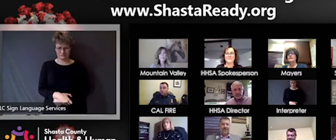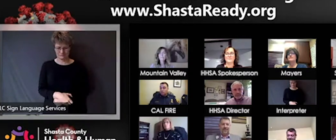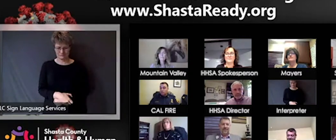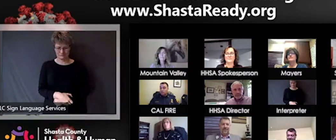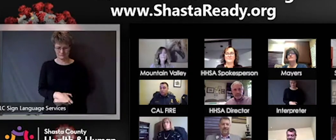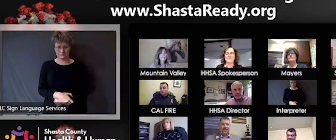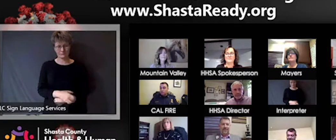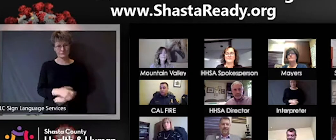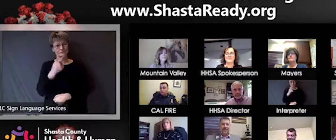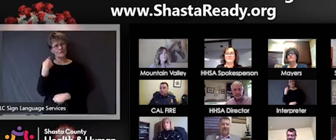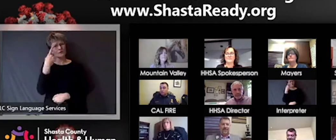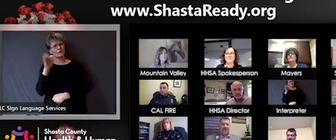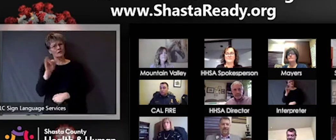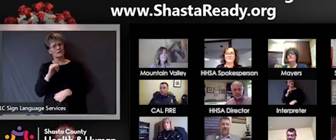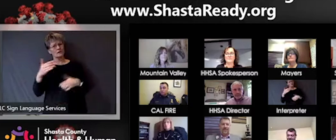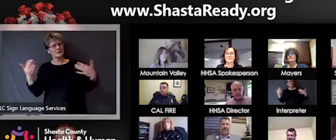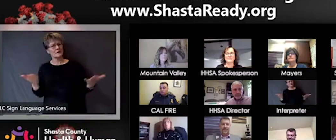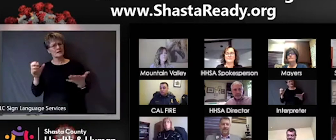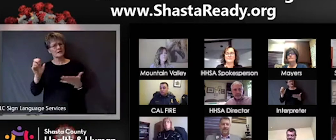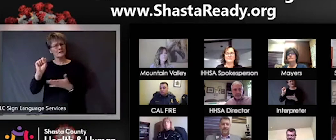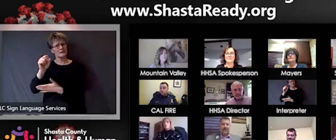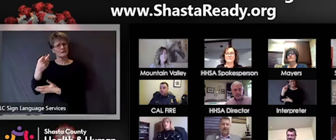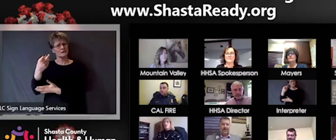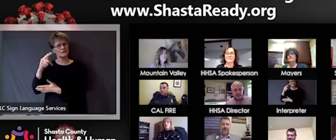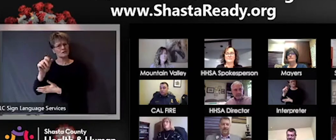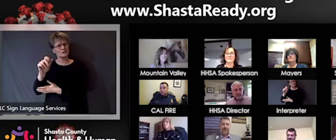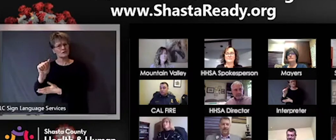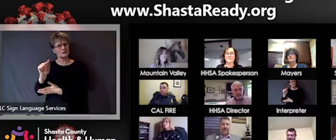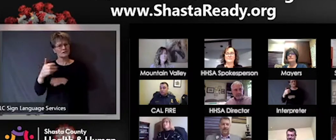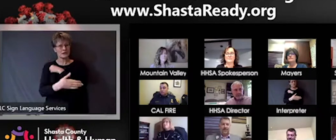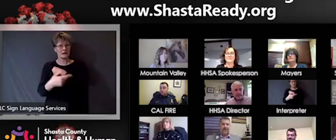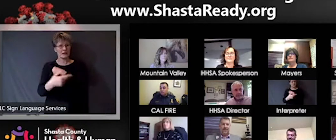County we'll have to stay at home longer than other places in the in the state.